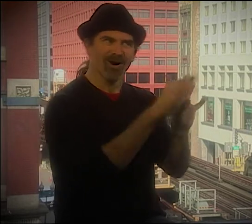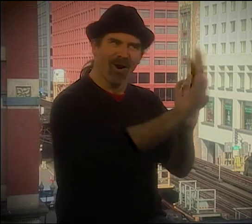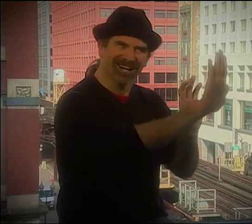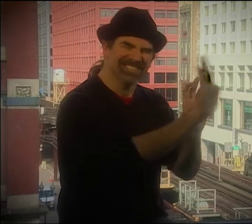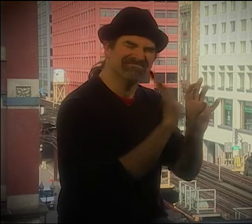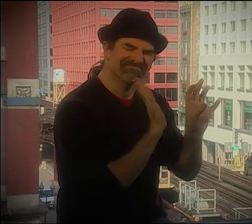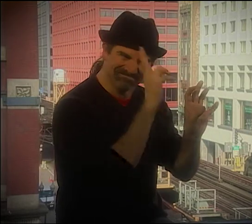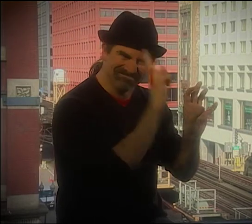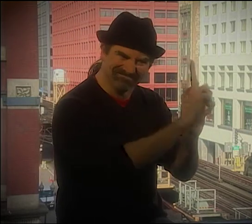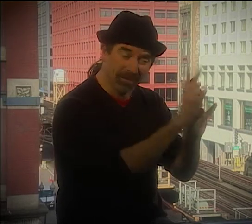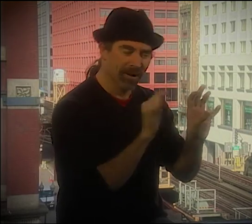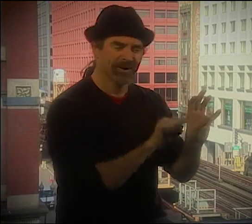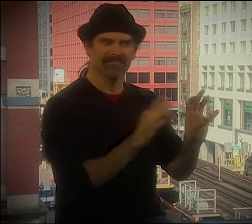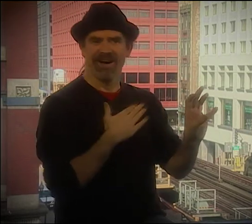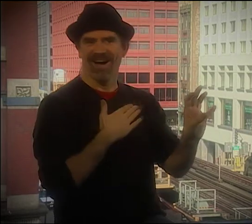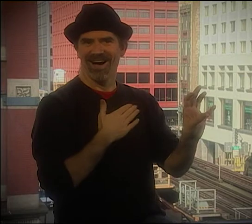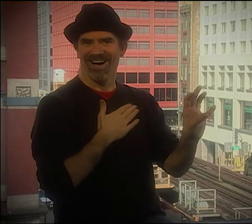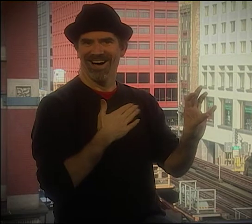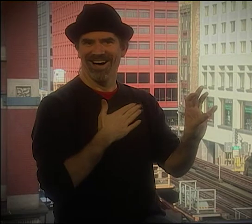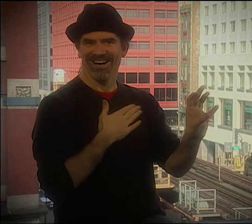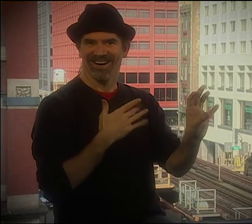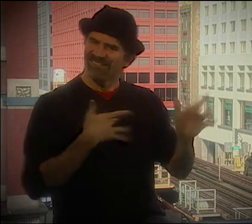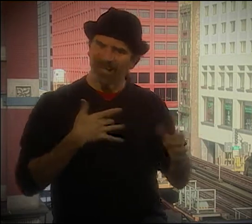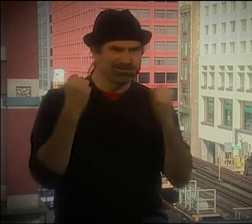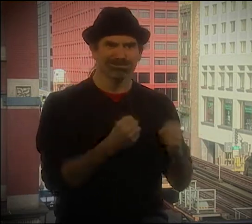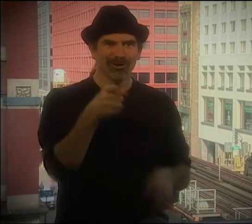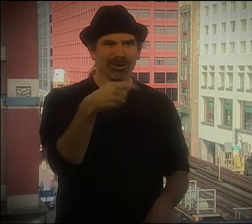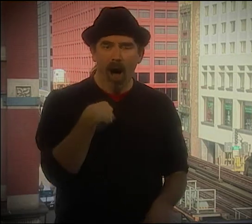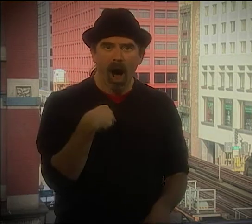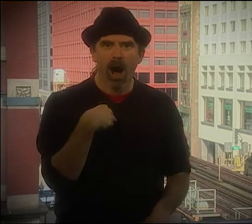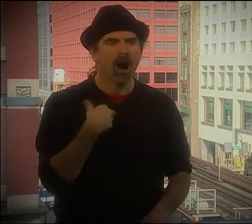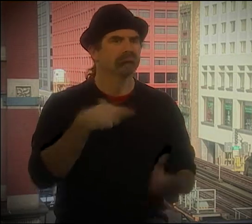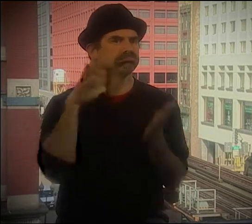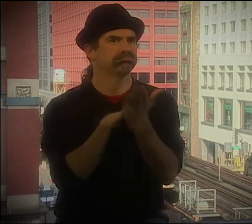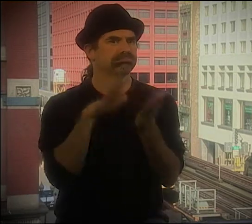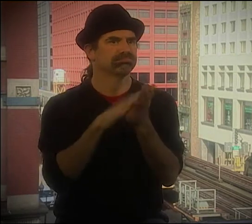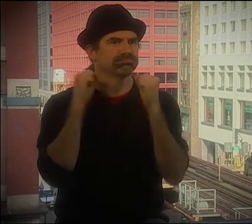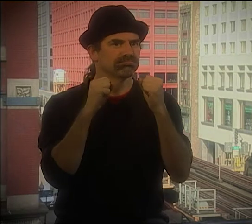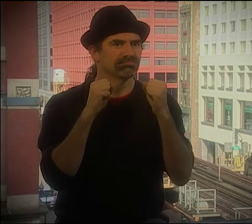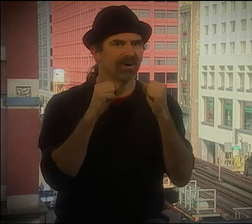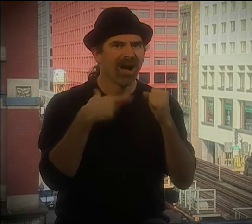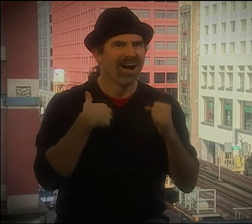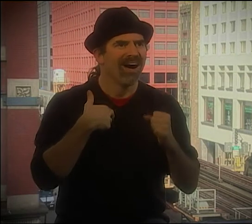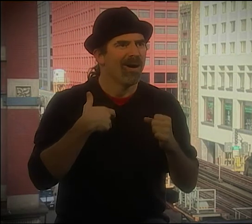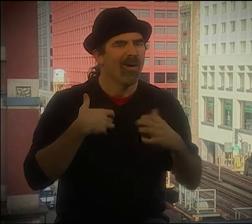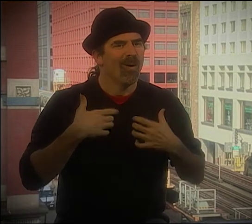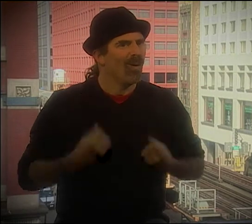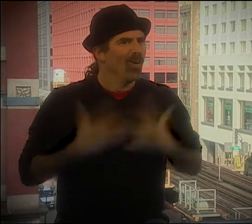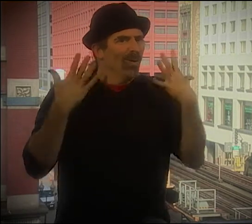BUT SAYING, "SHH, SHH, SHH, I'M GOING TO MOVE THIS AROUND "AND MAKE IT MINE. I KNOW THIS IS YOUR WAY. THIS IS MY WAY."